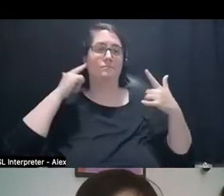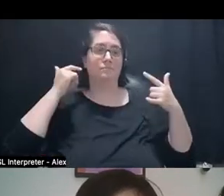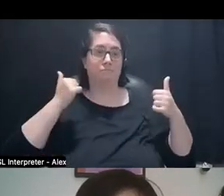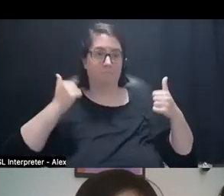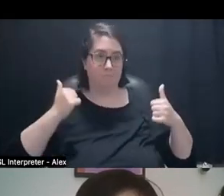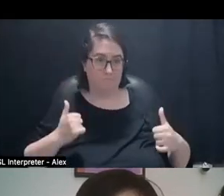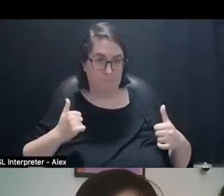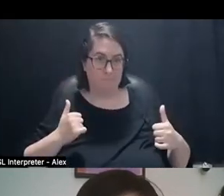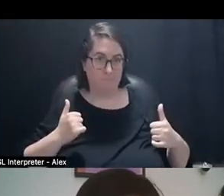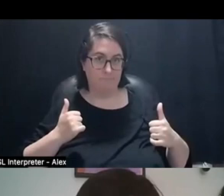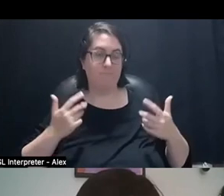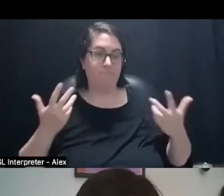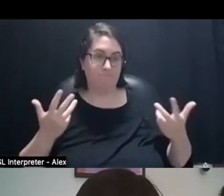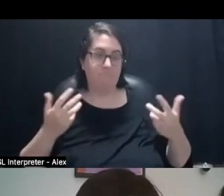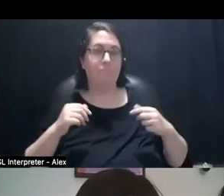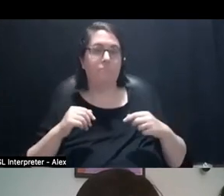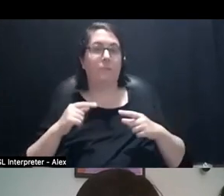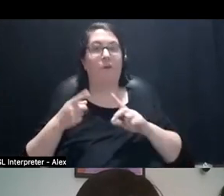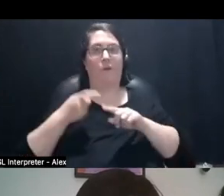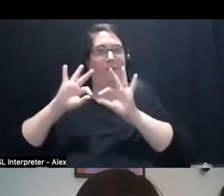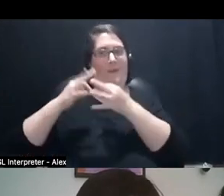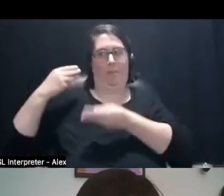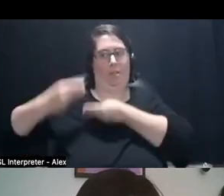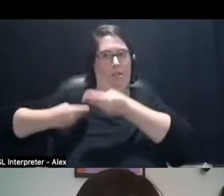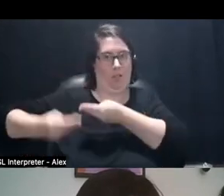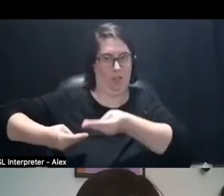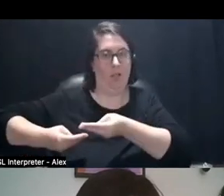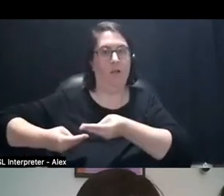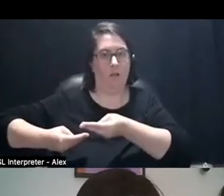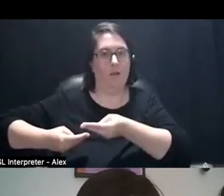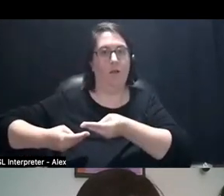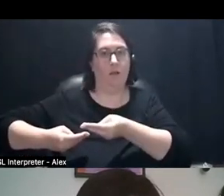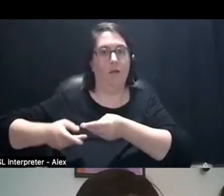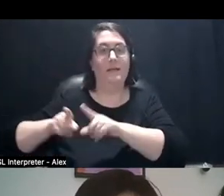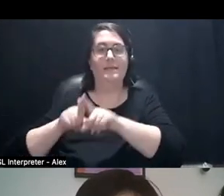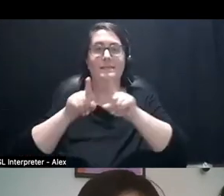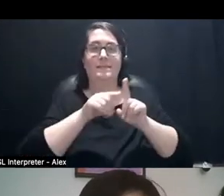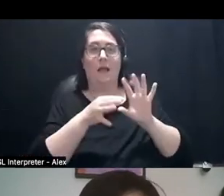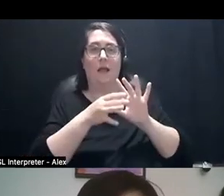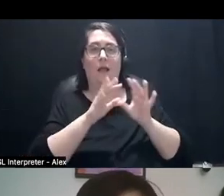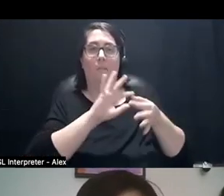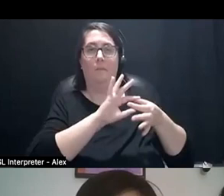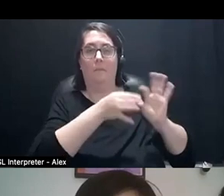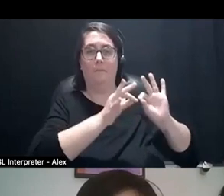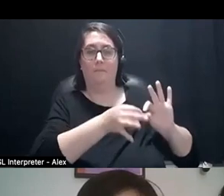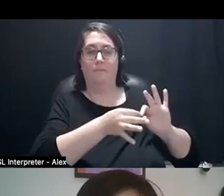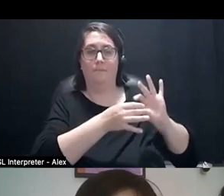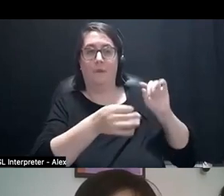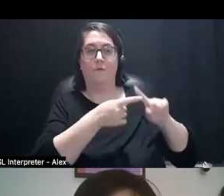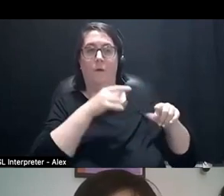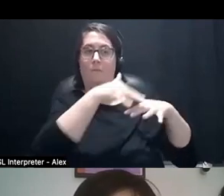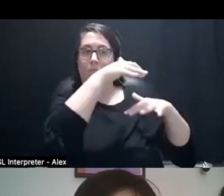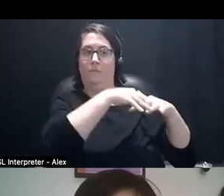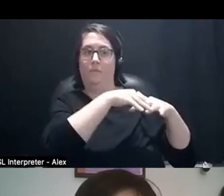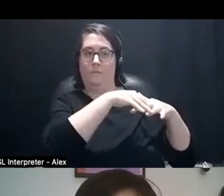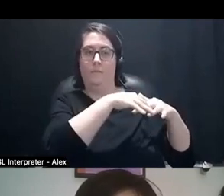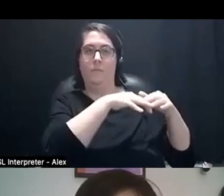and it's hereditary. It comes from the same lineage that my Mi’kmaw ancestry comes from, in fact.